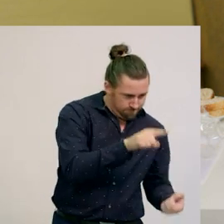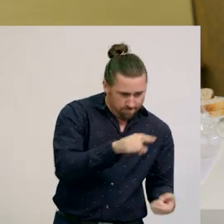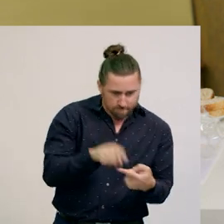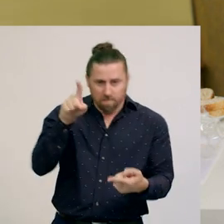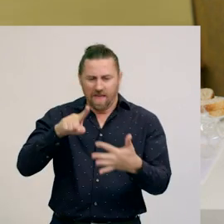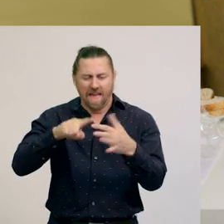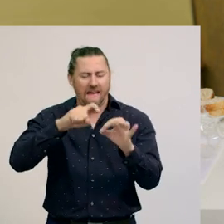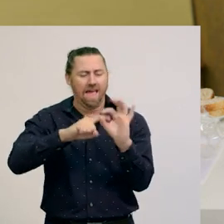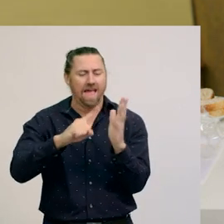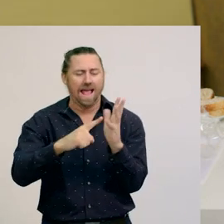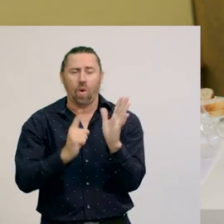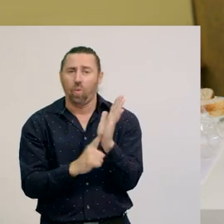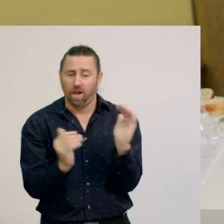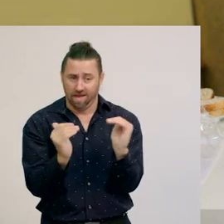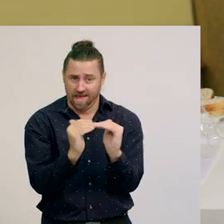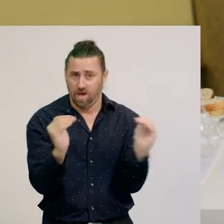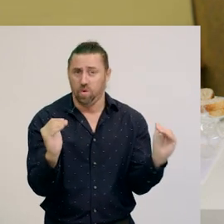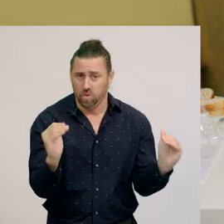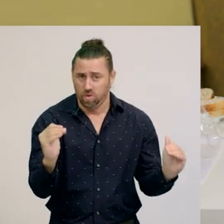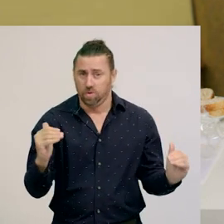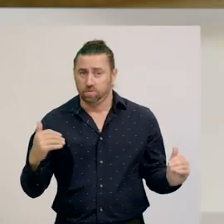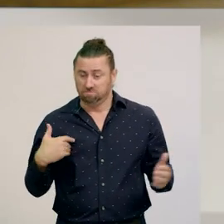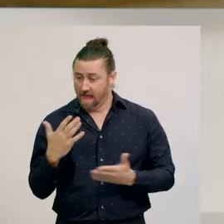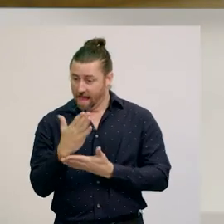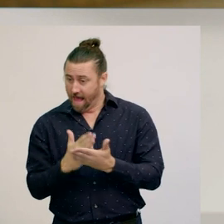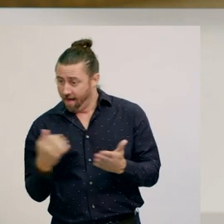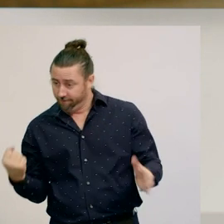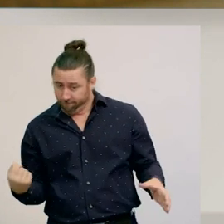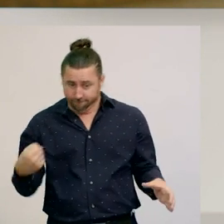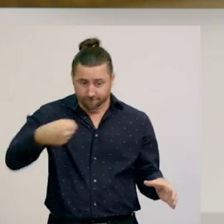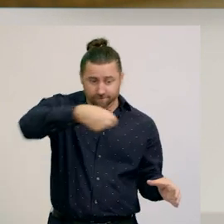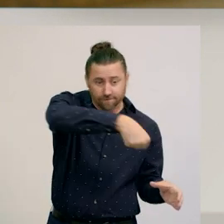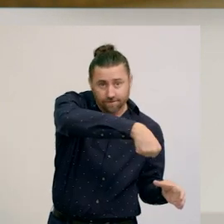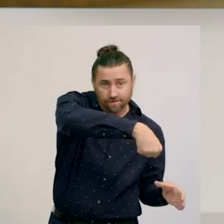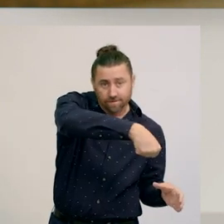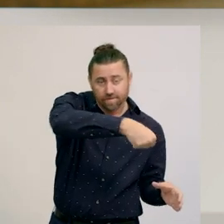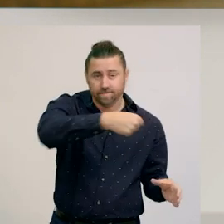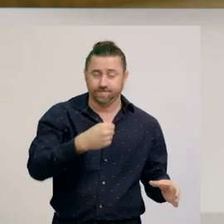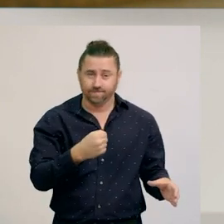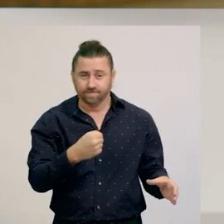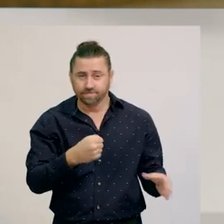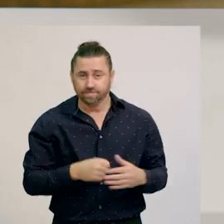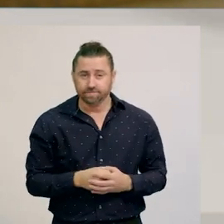To do that, I will pour half the juice into one glass,